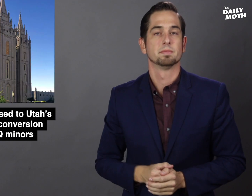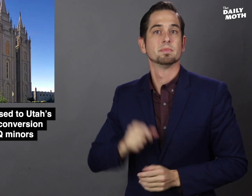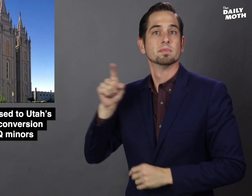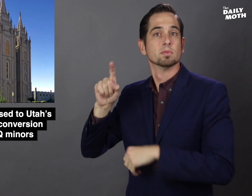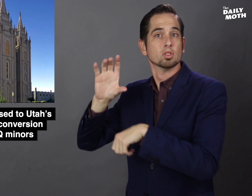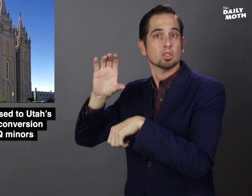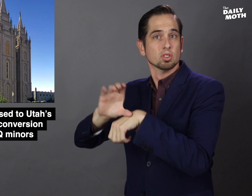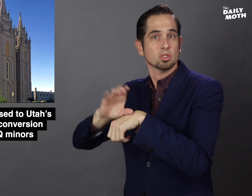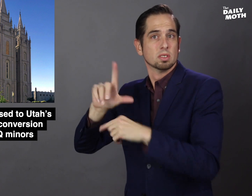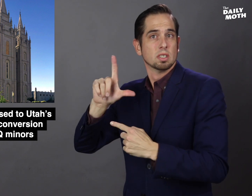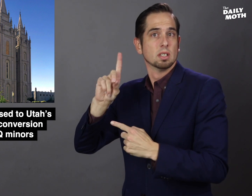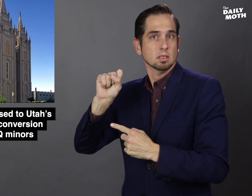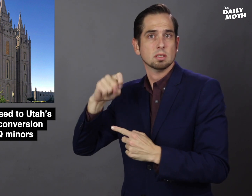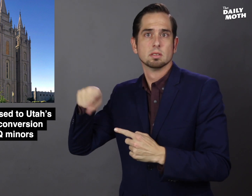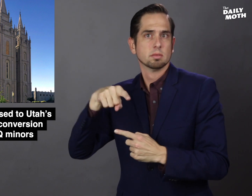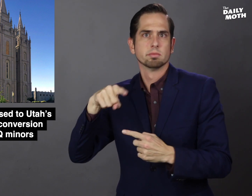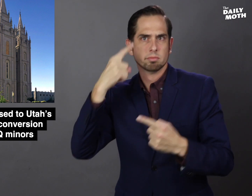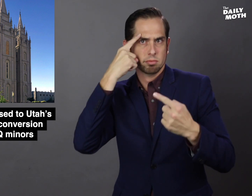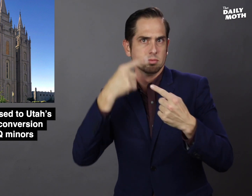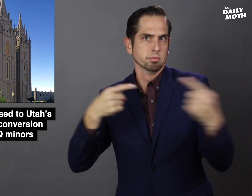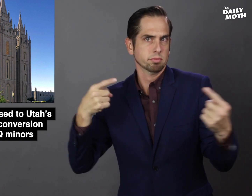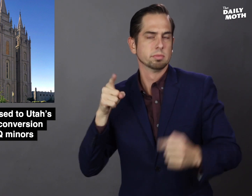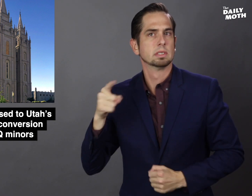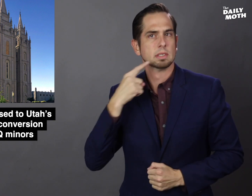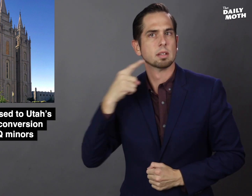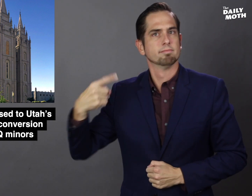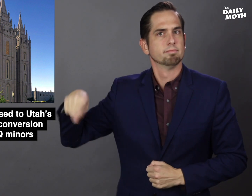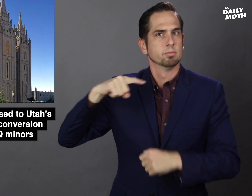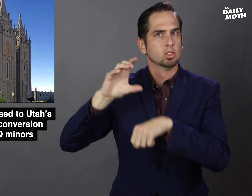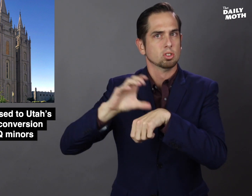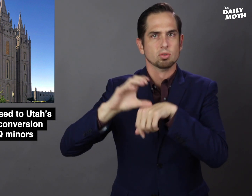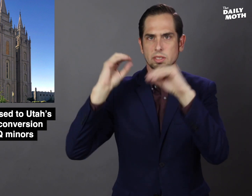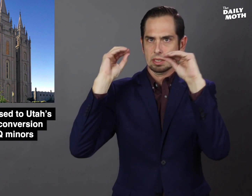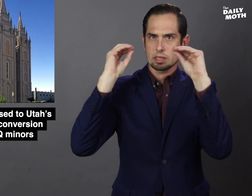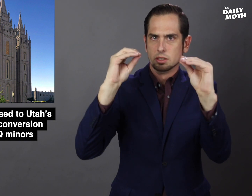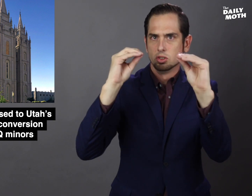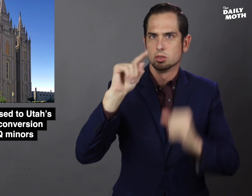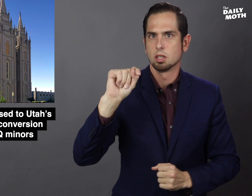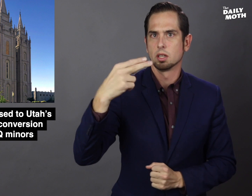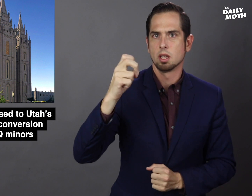The church in their opposition said they teach the